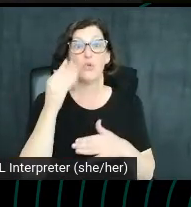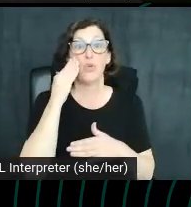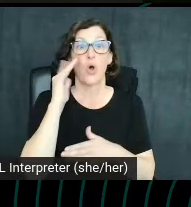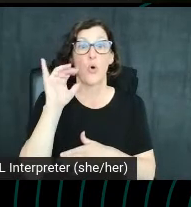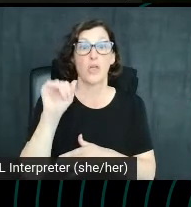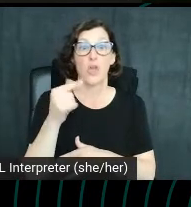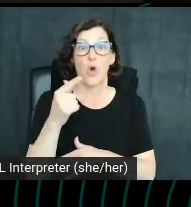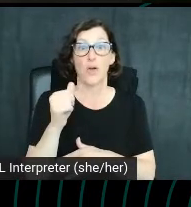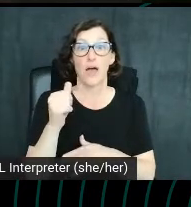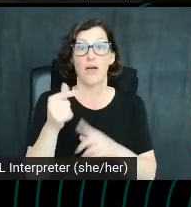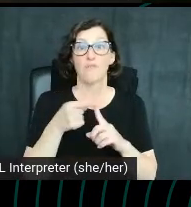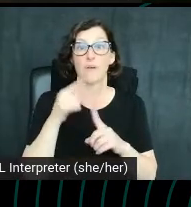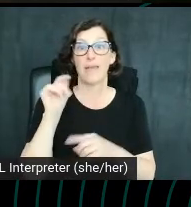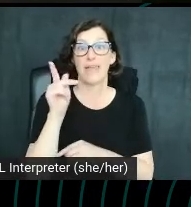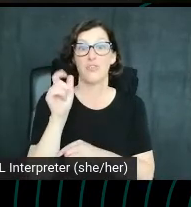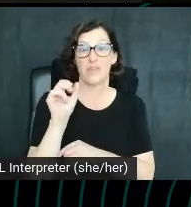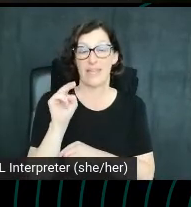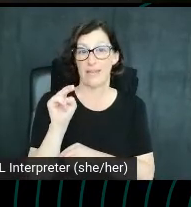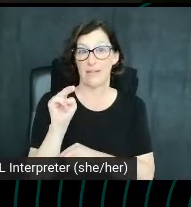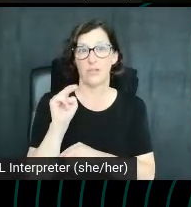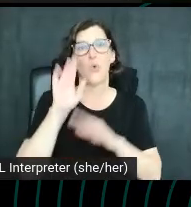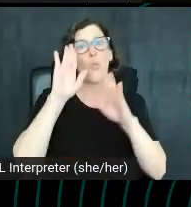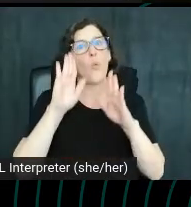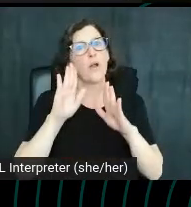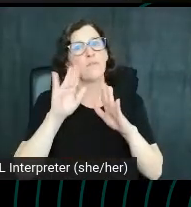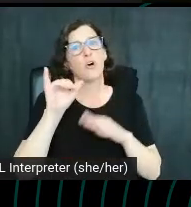She is an excellent yoga teacher, can help even the most inflexible